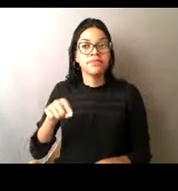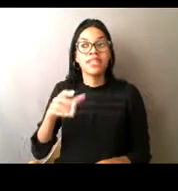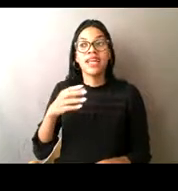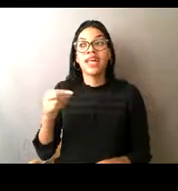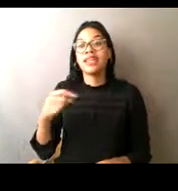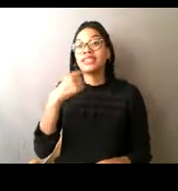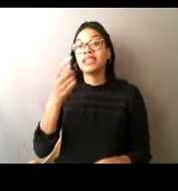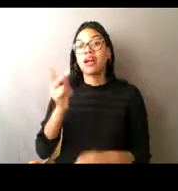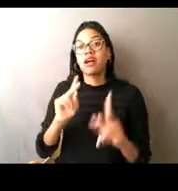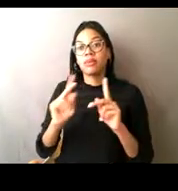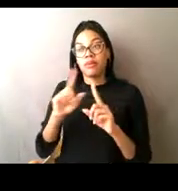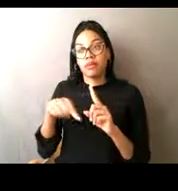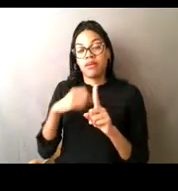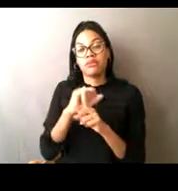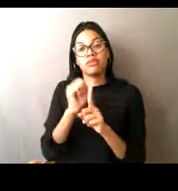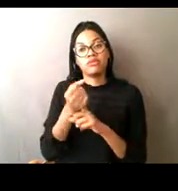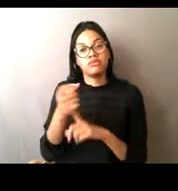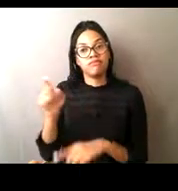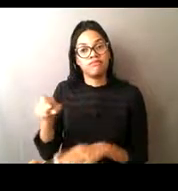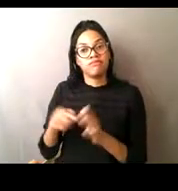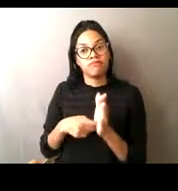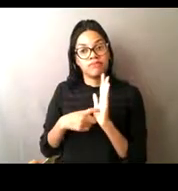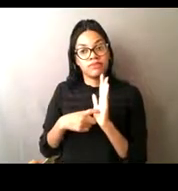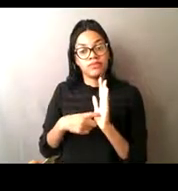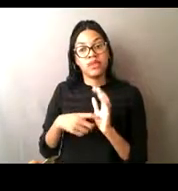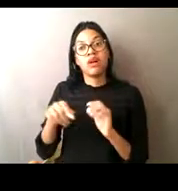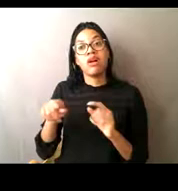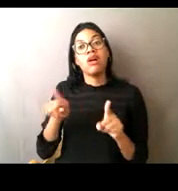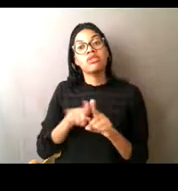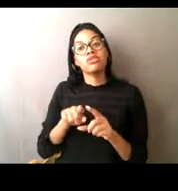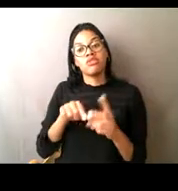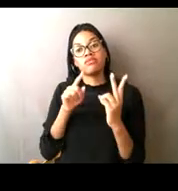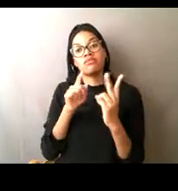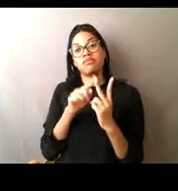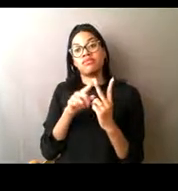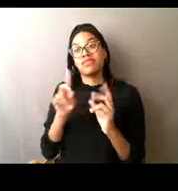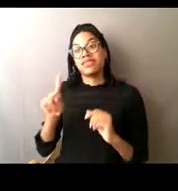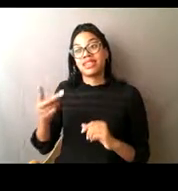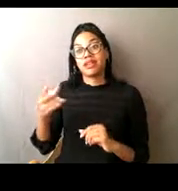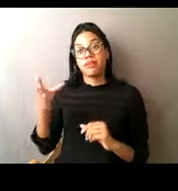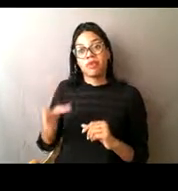There was also a mate that assisted the captain in shooting these Steller sea lions.